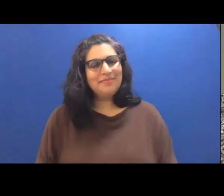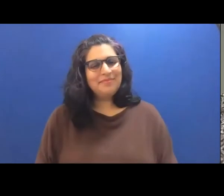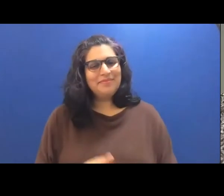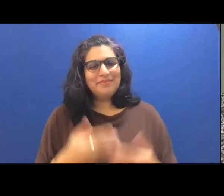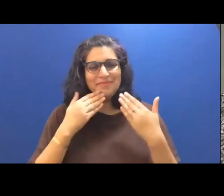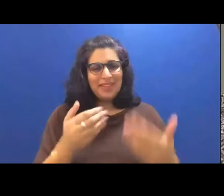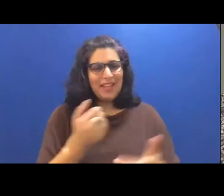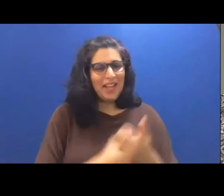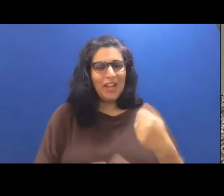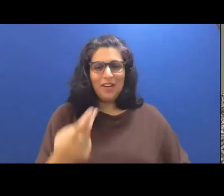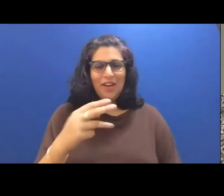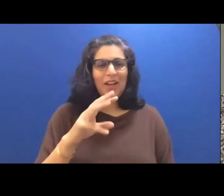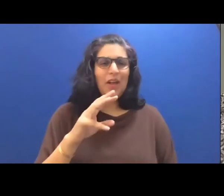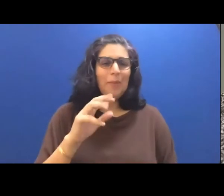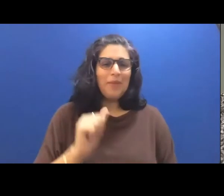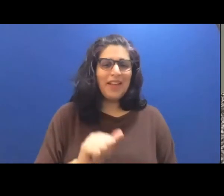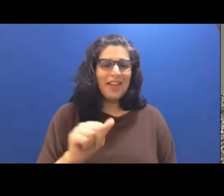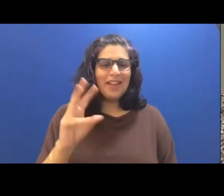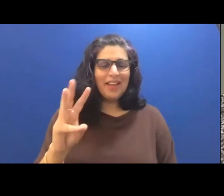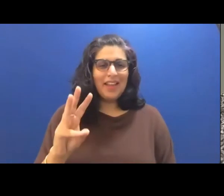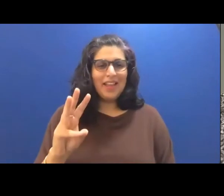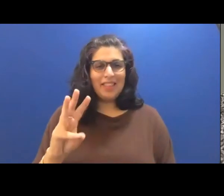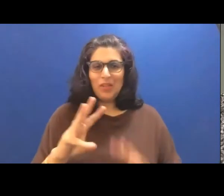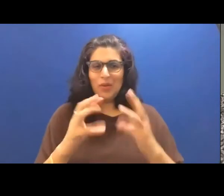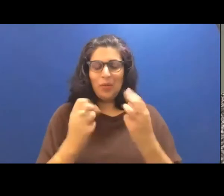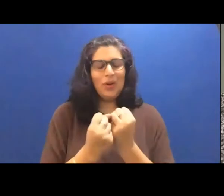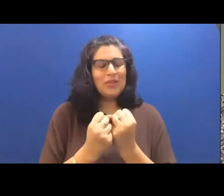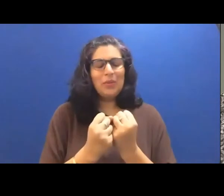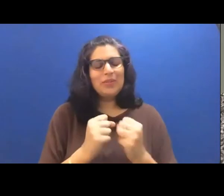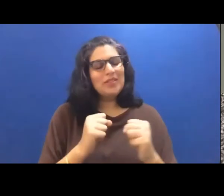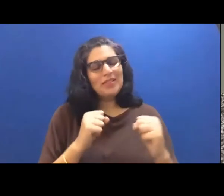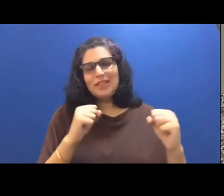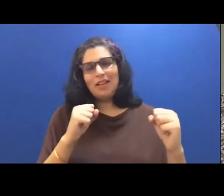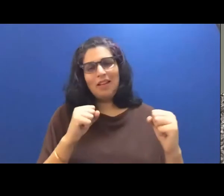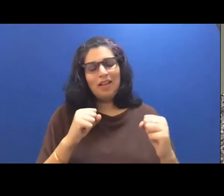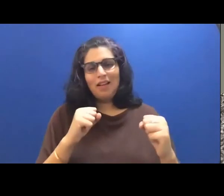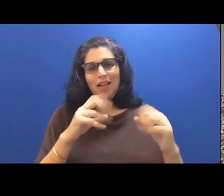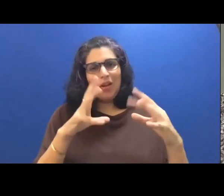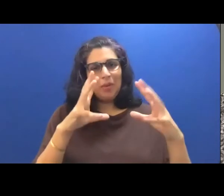American writers workshop. The workshop was such an incredibly formative place for me